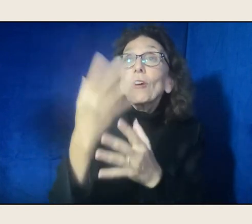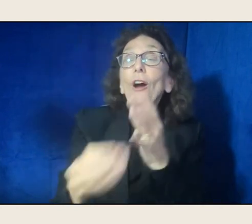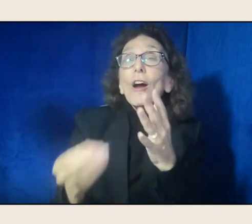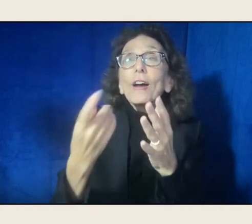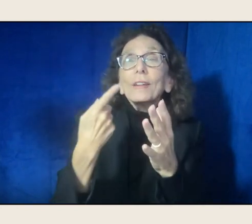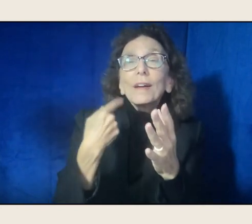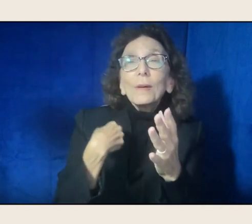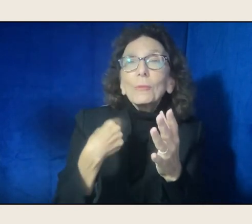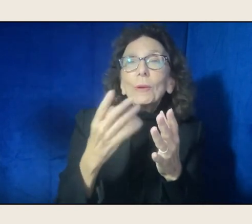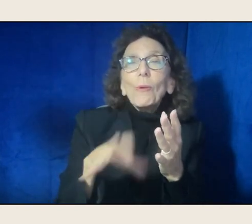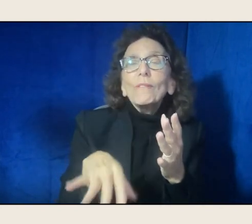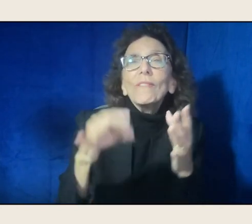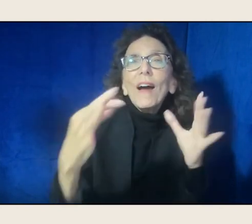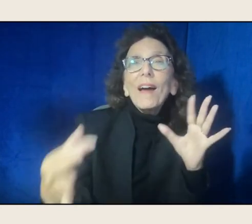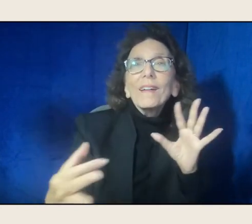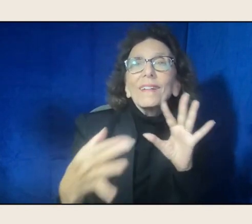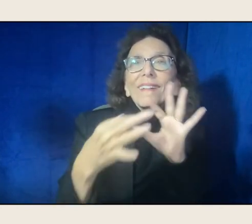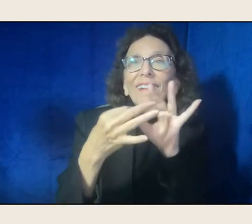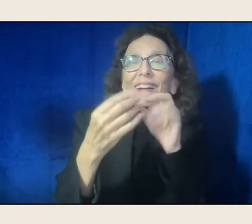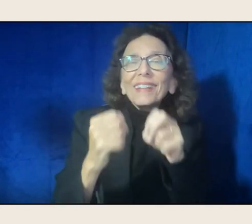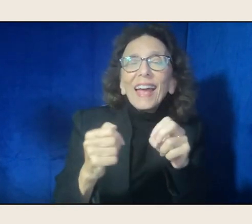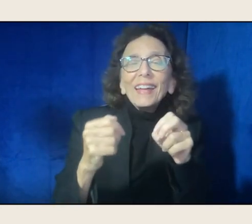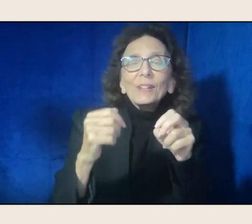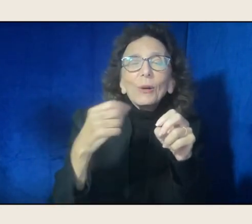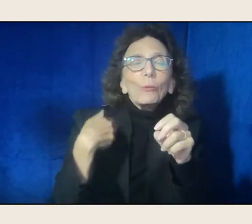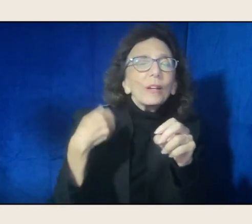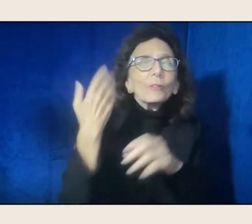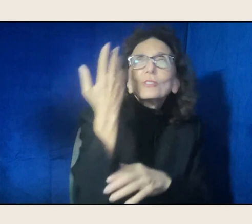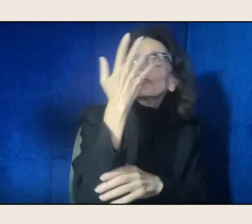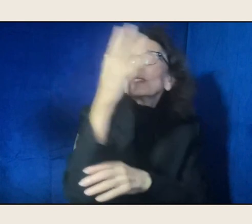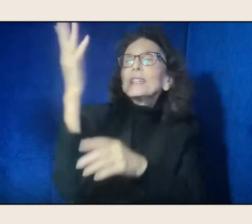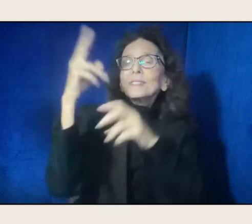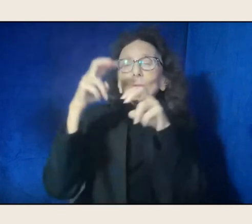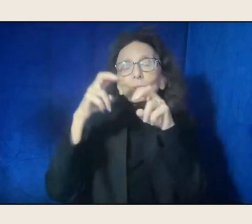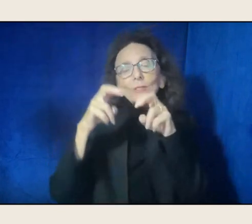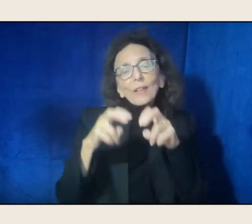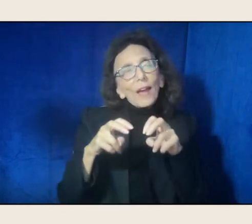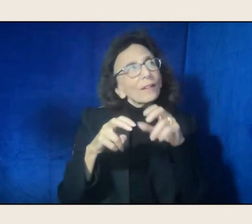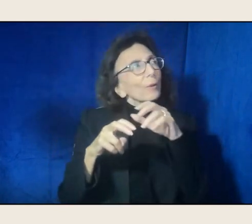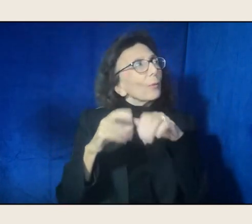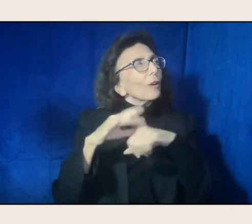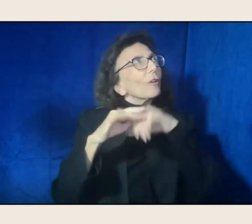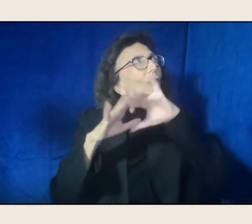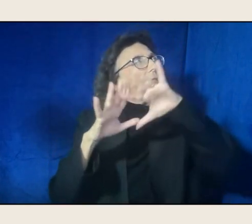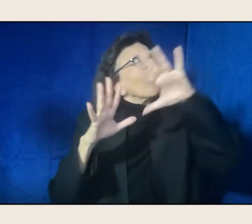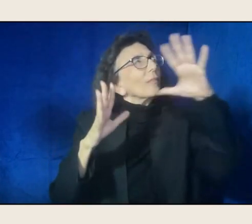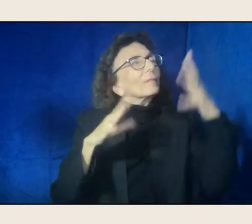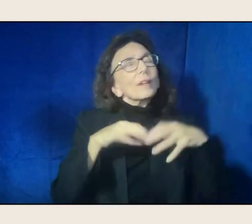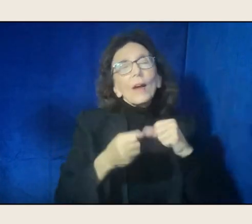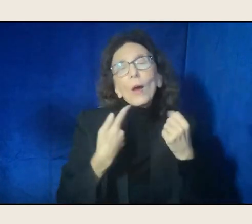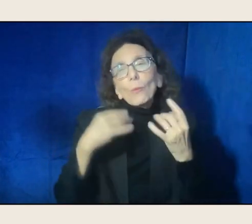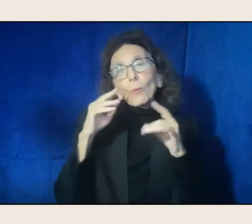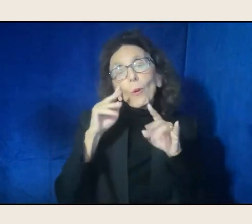"We will sit under the trees "in the shadow of earth's sorrows, "watch hyenas drink rain, and laugh."